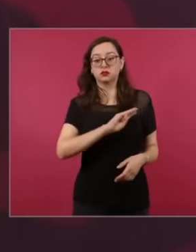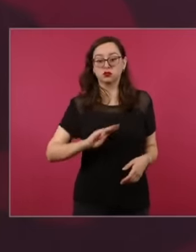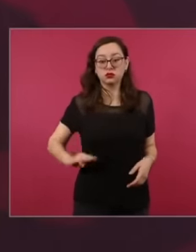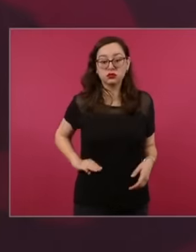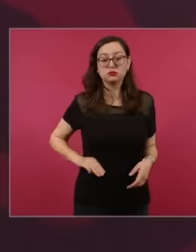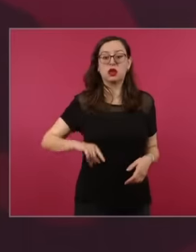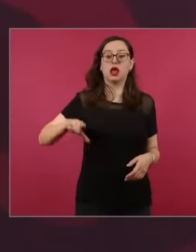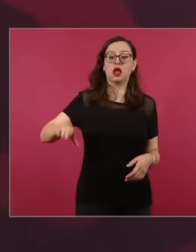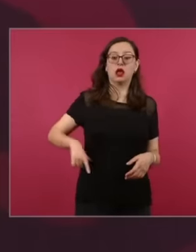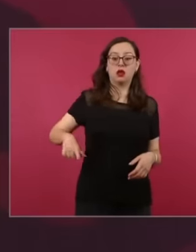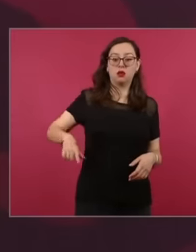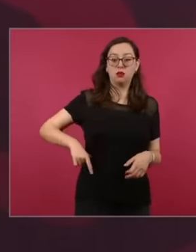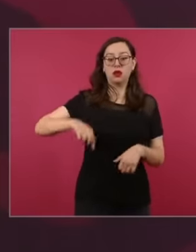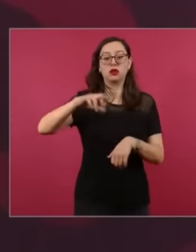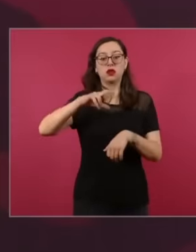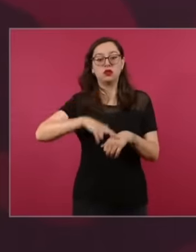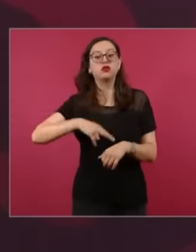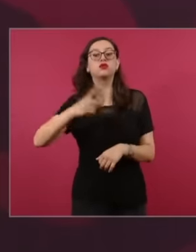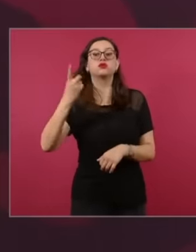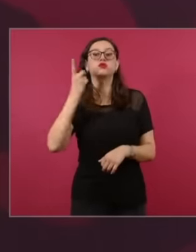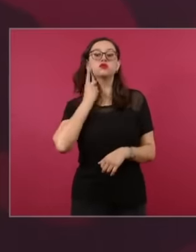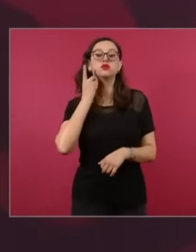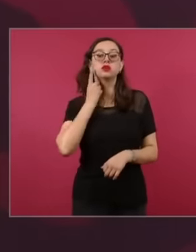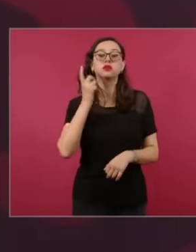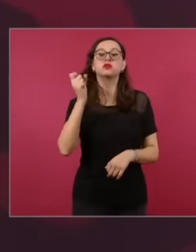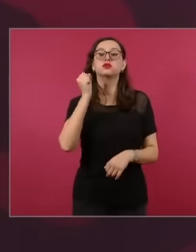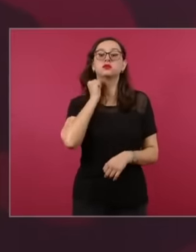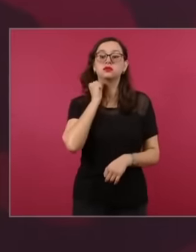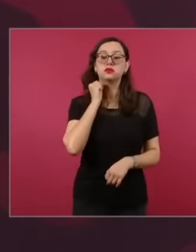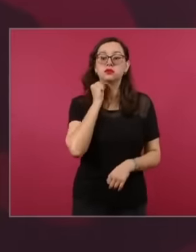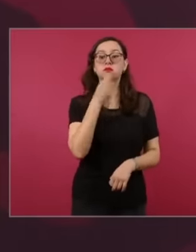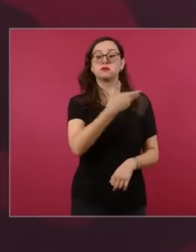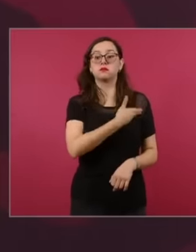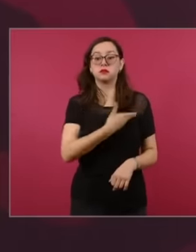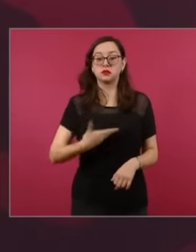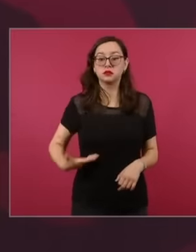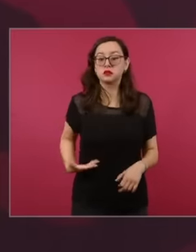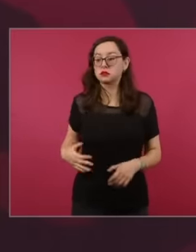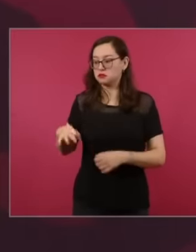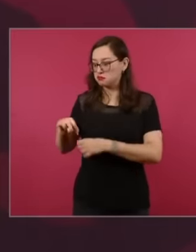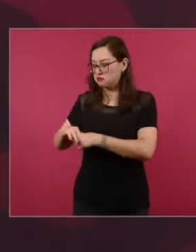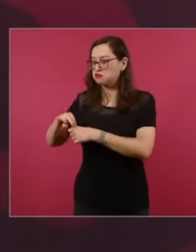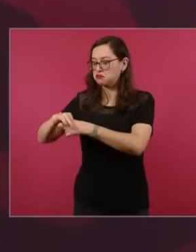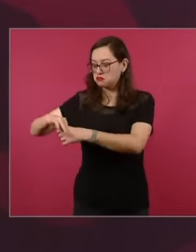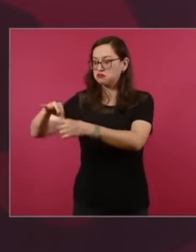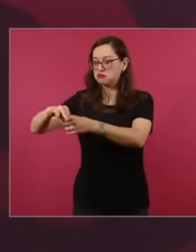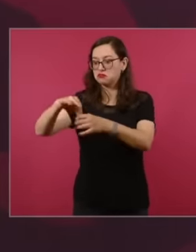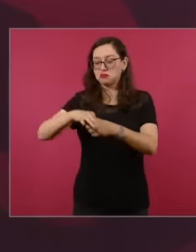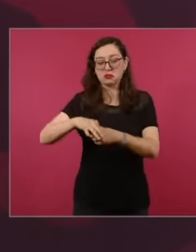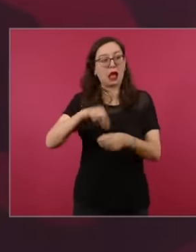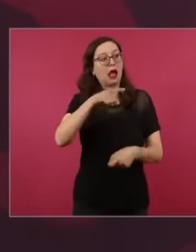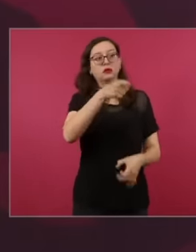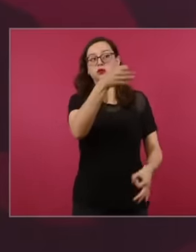a senator, in this case, the president of the republic, and it will not be possible to elect a